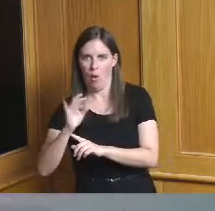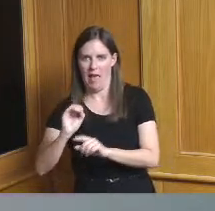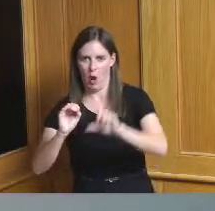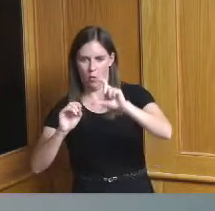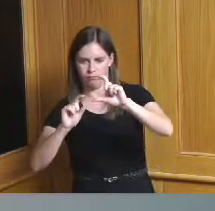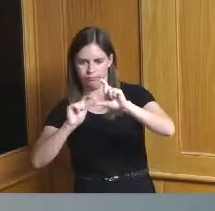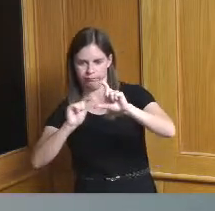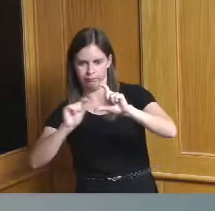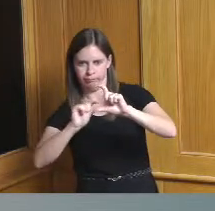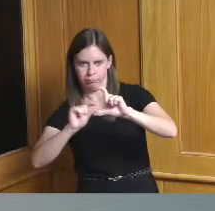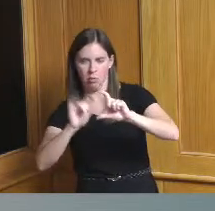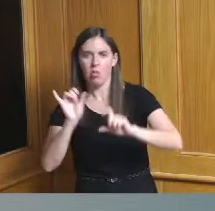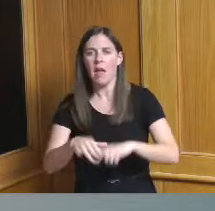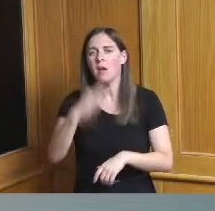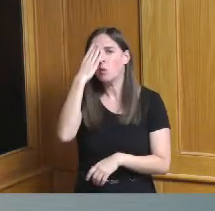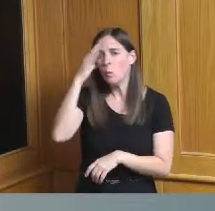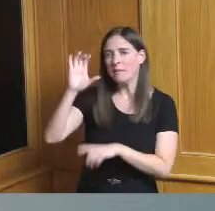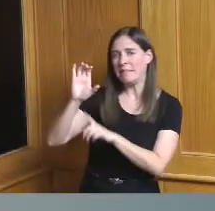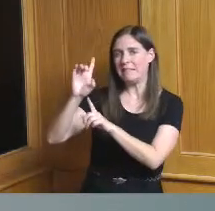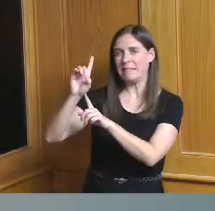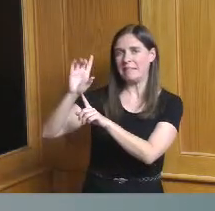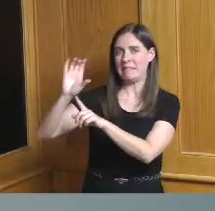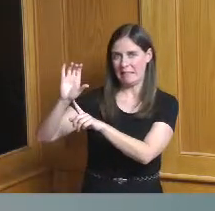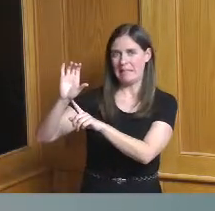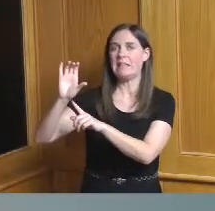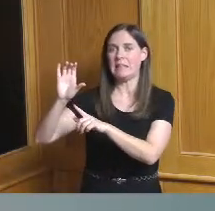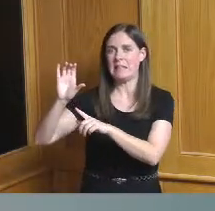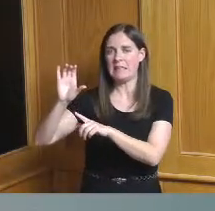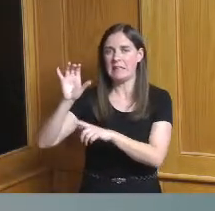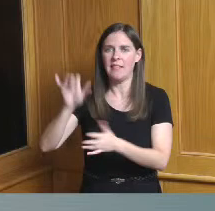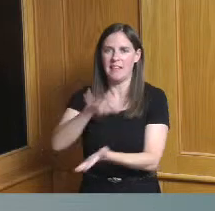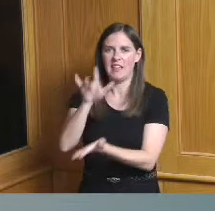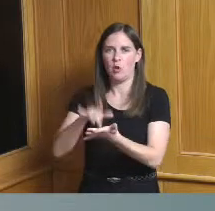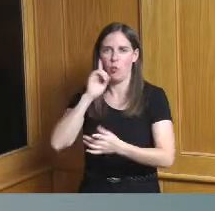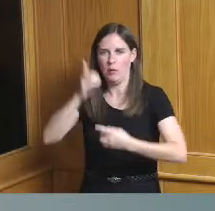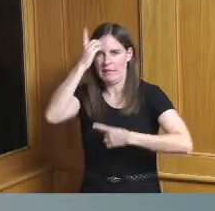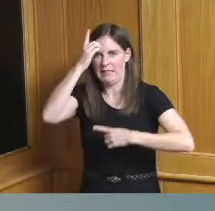as far as the centers for disease control and level of community transmission